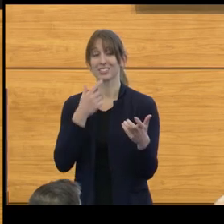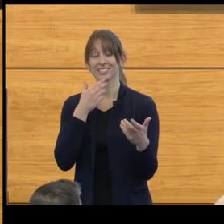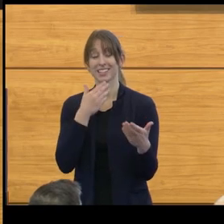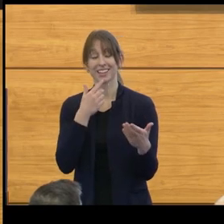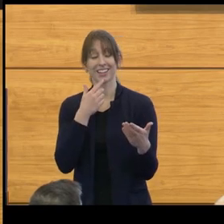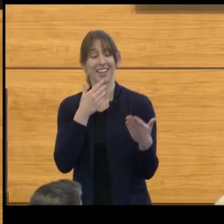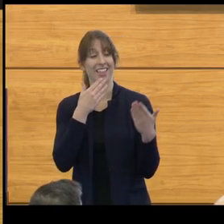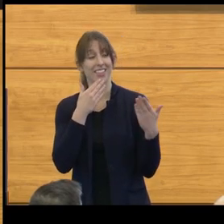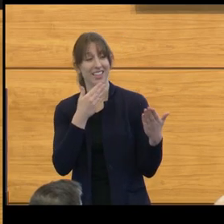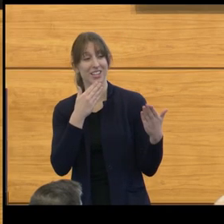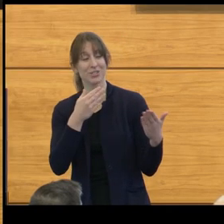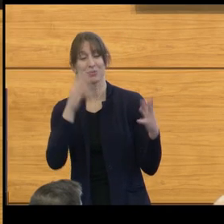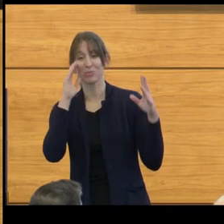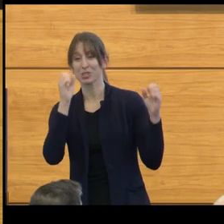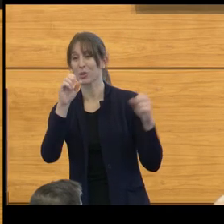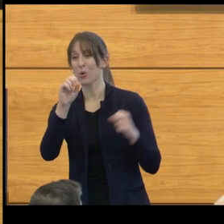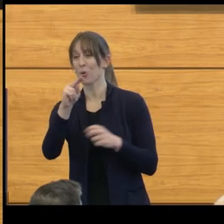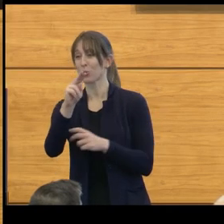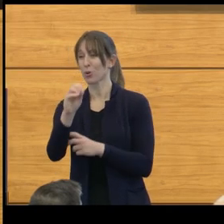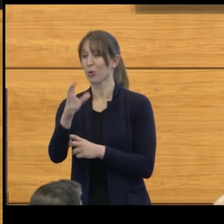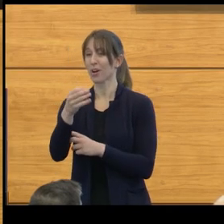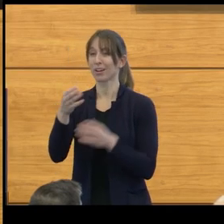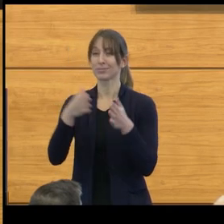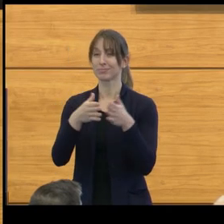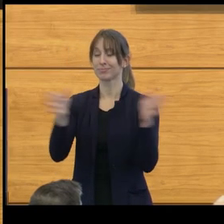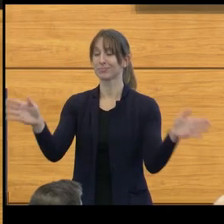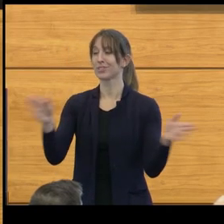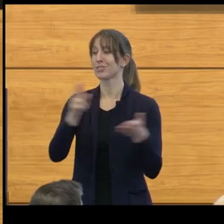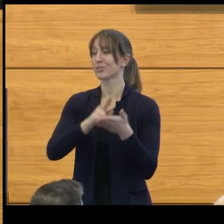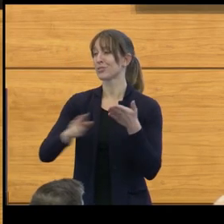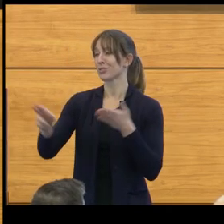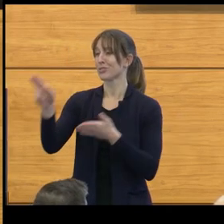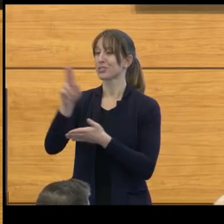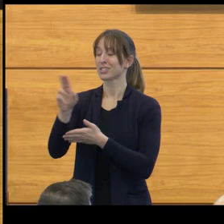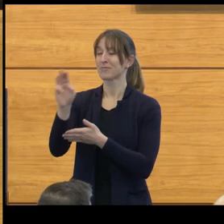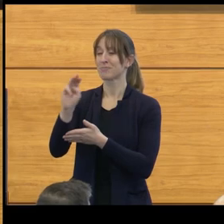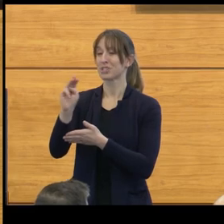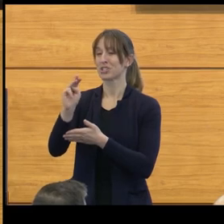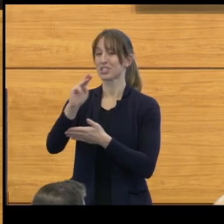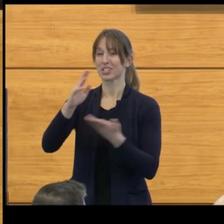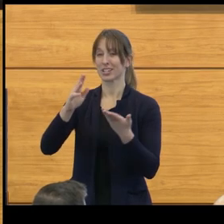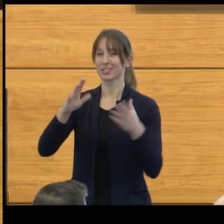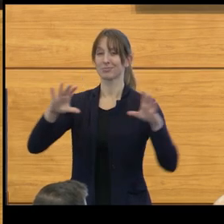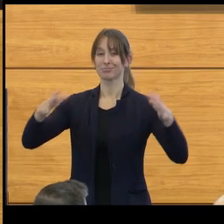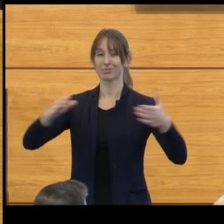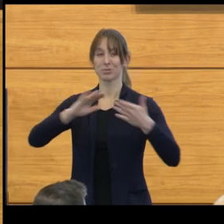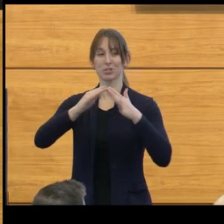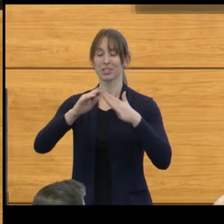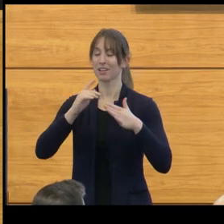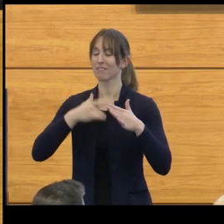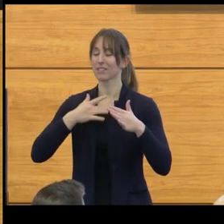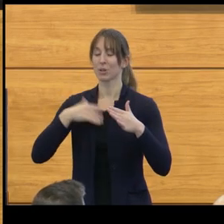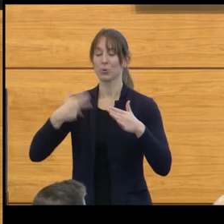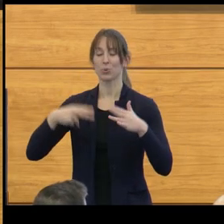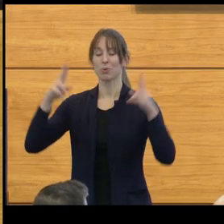thank you to the larger University of Michigan community. I'm very honored to receive this lecture.